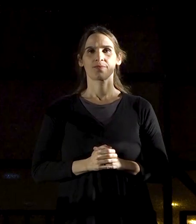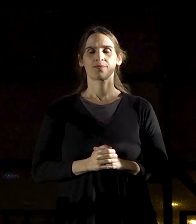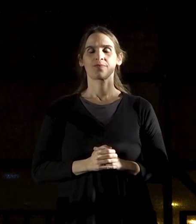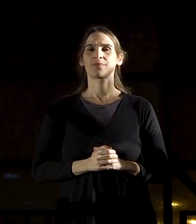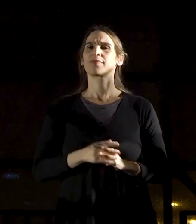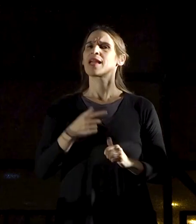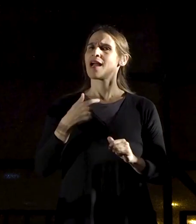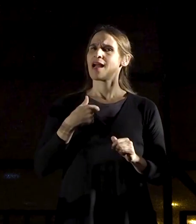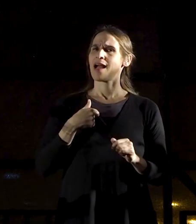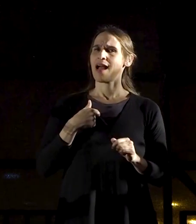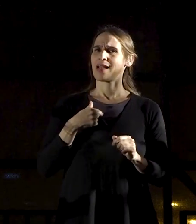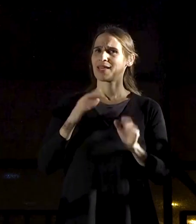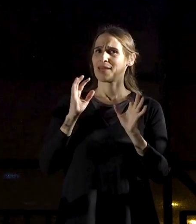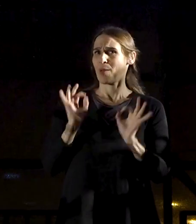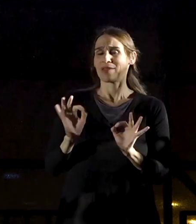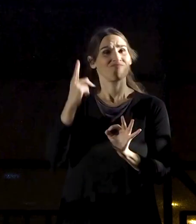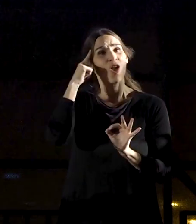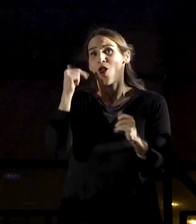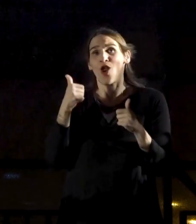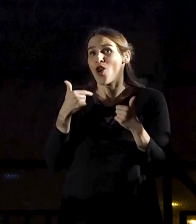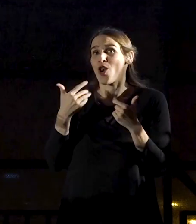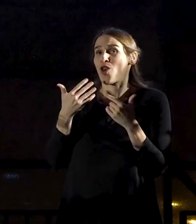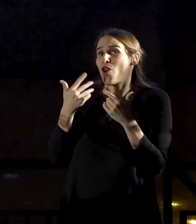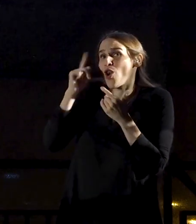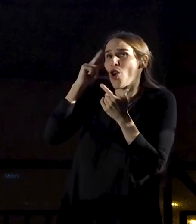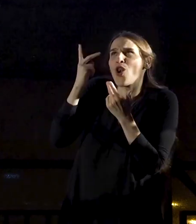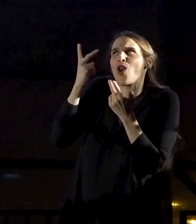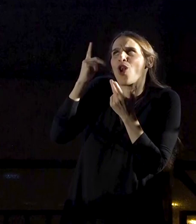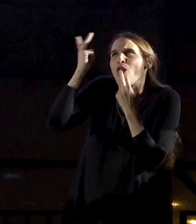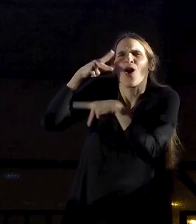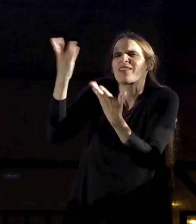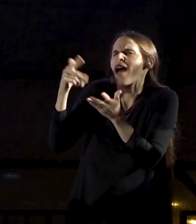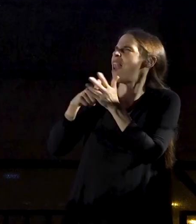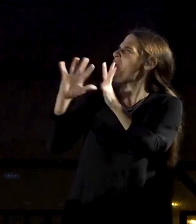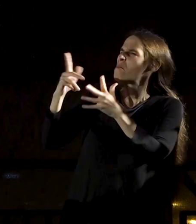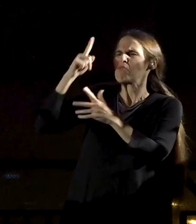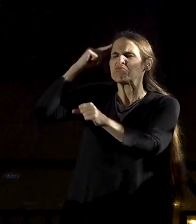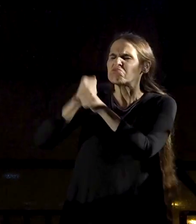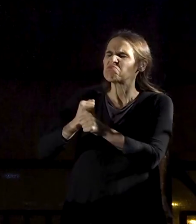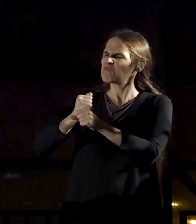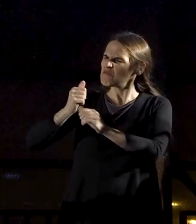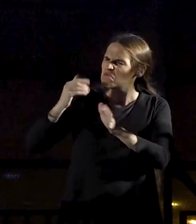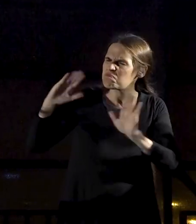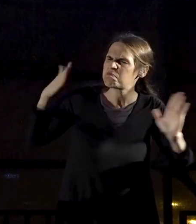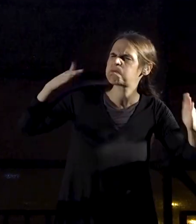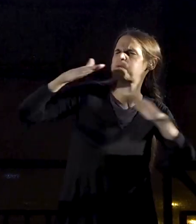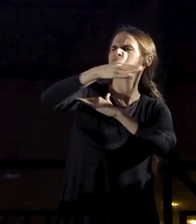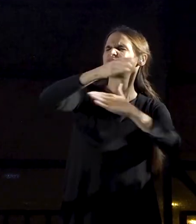I honestly don't know why you keep pressing ahead so stubbornly, despite